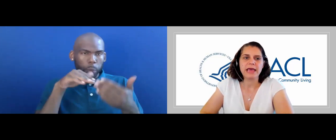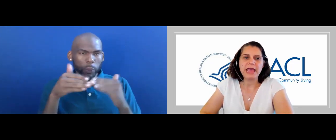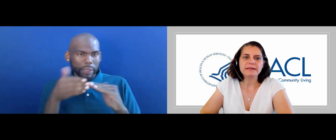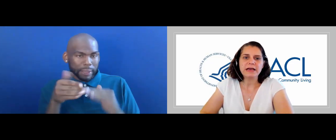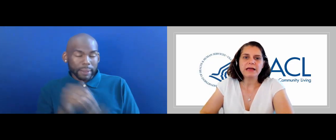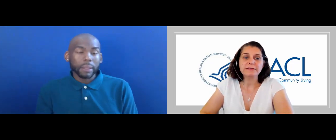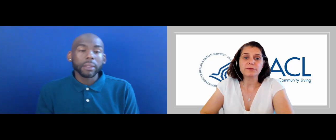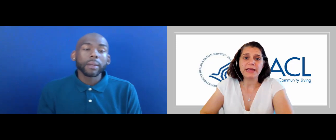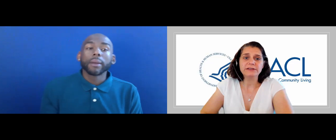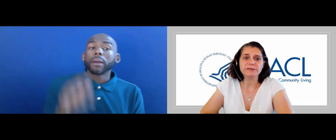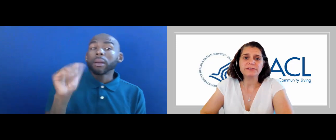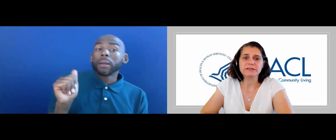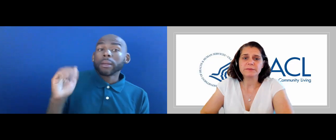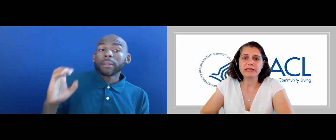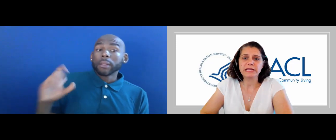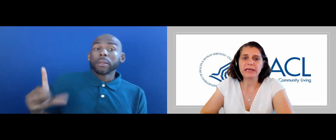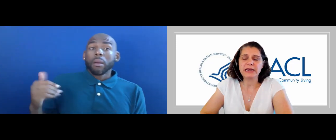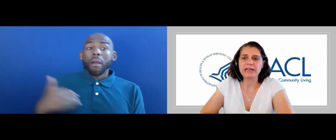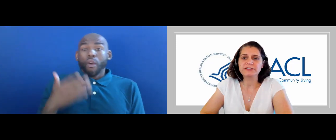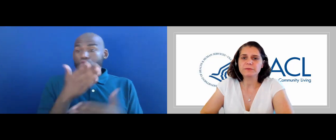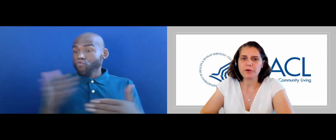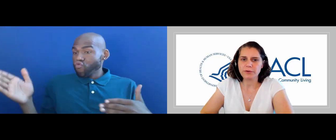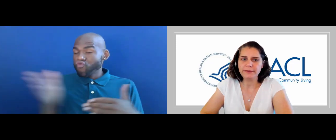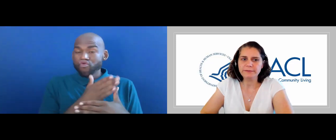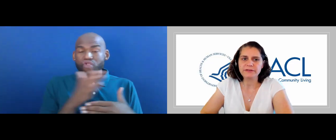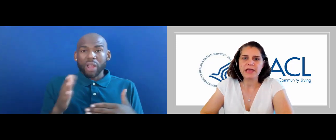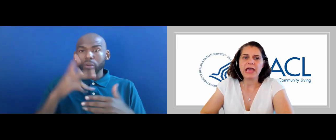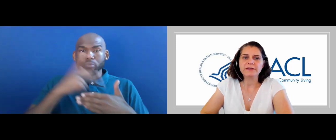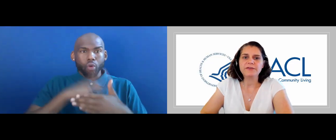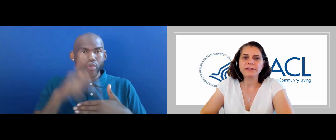ACL HAS A RANGE OF DISABILITY AND AGING PROGRAMS AND FUNDS